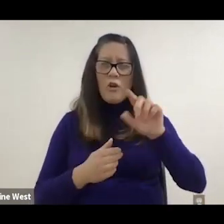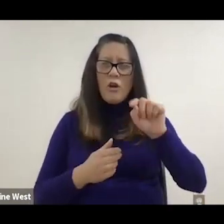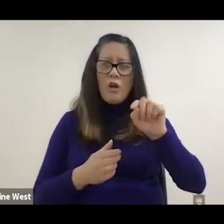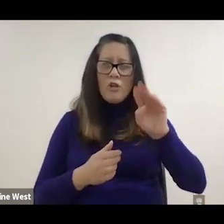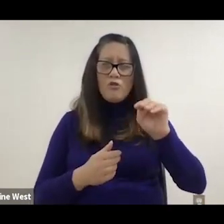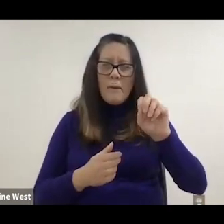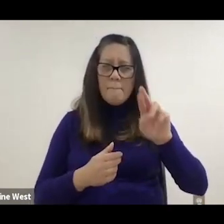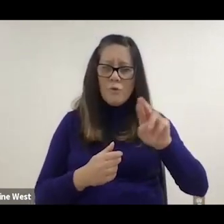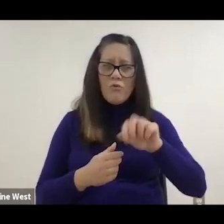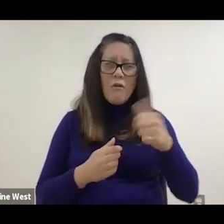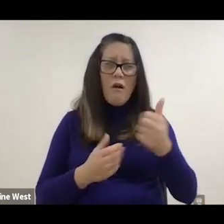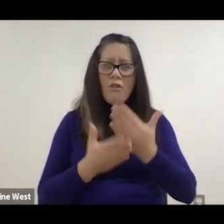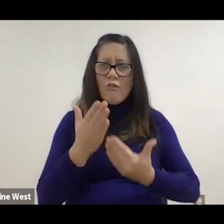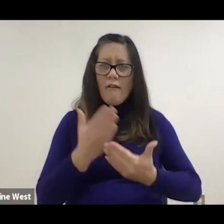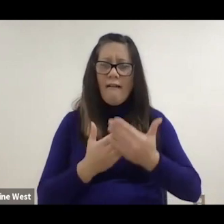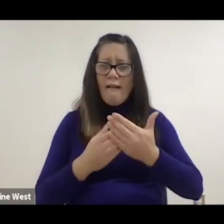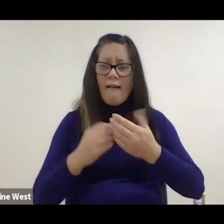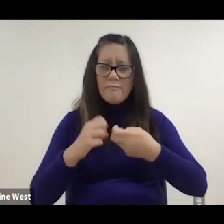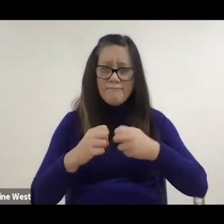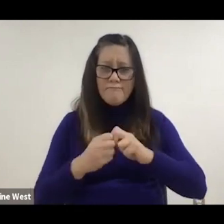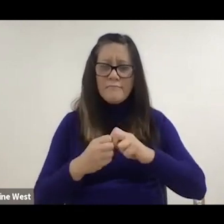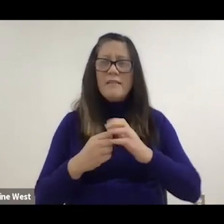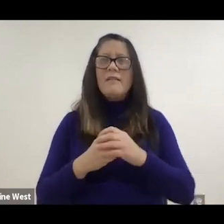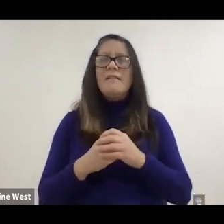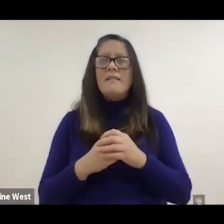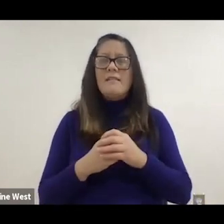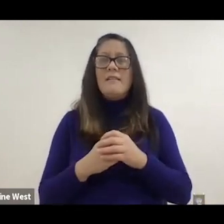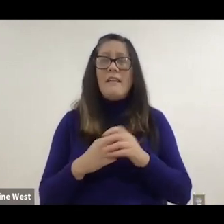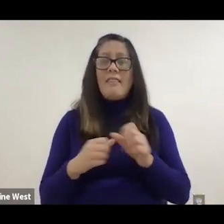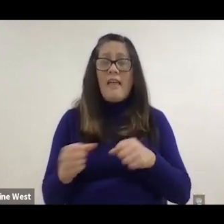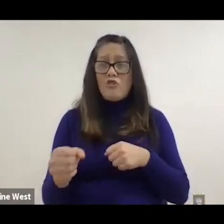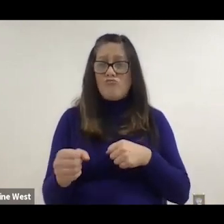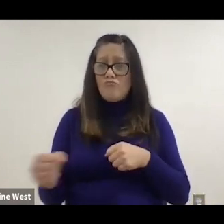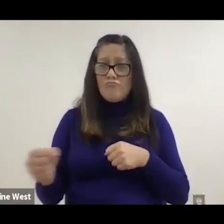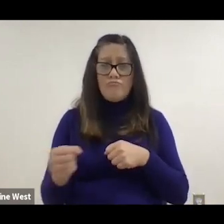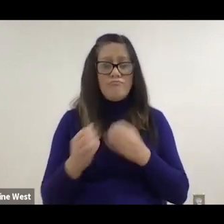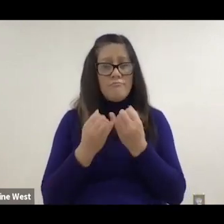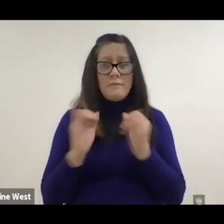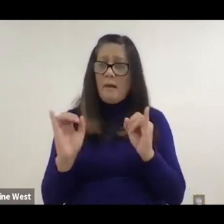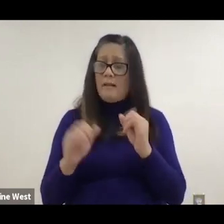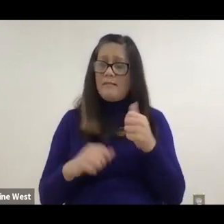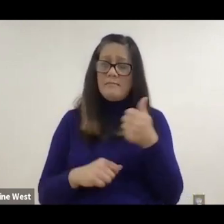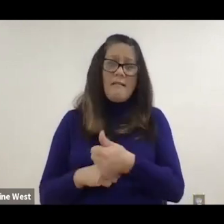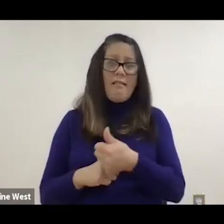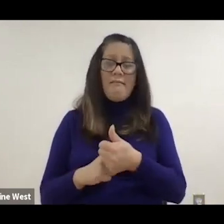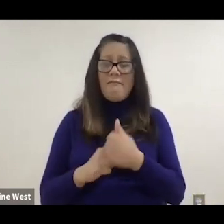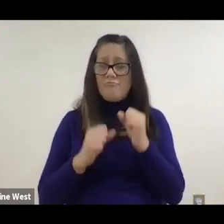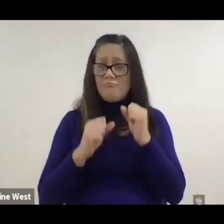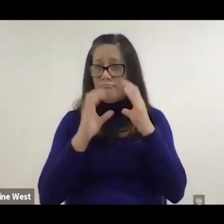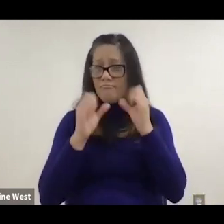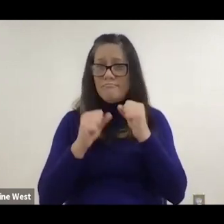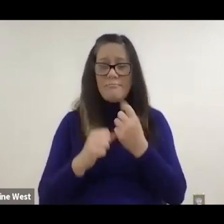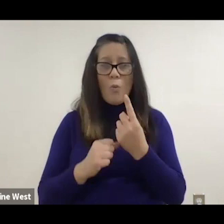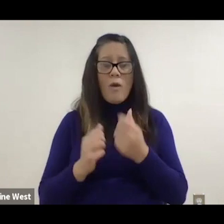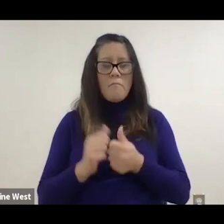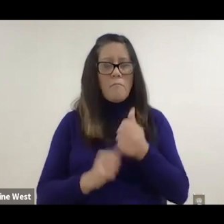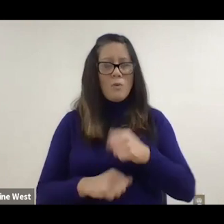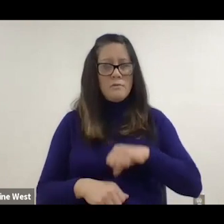problems and they were able to drive independently was pretty remarkable and it's one of my broader accomplishments.